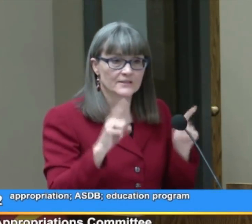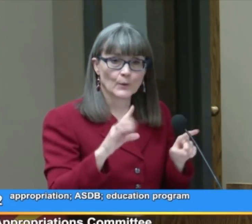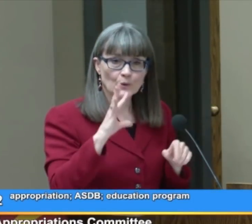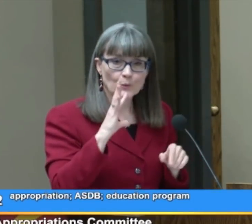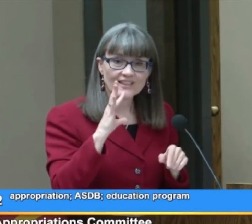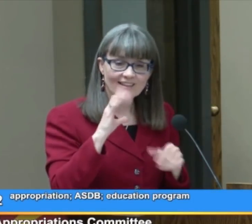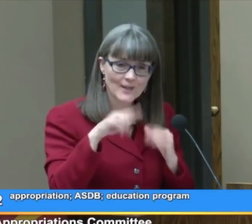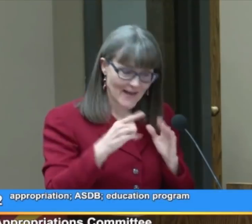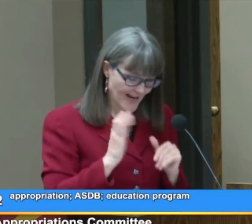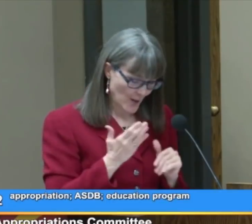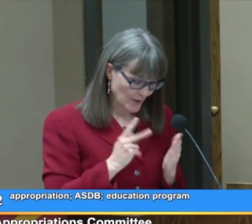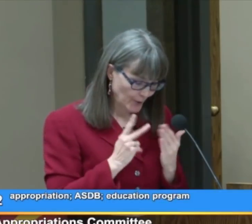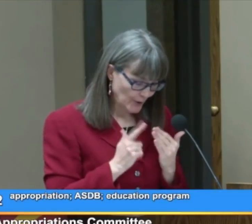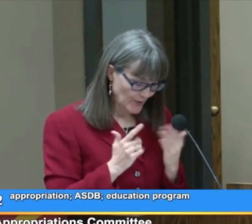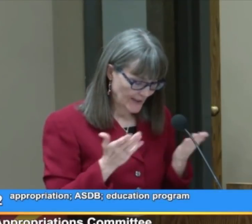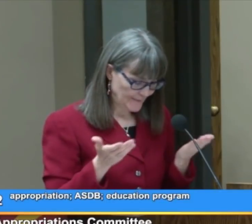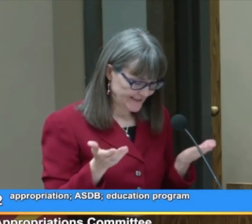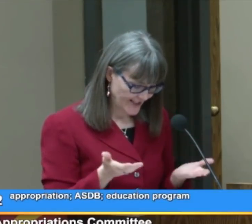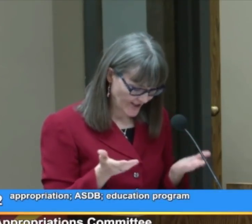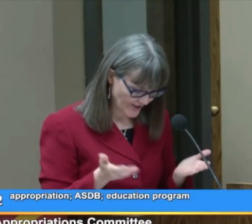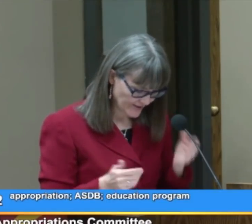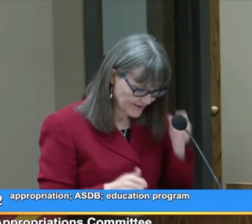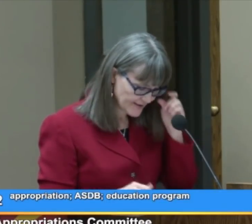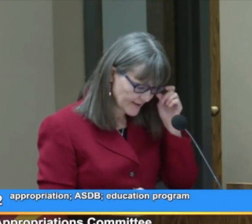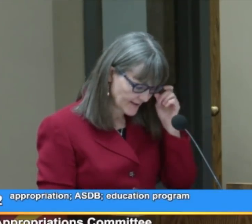So when we talk about our programs here